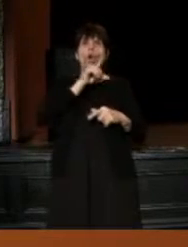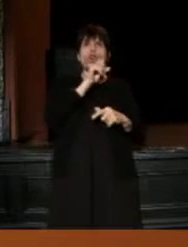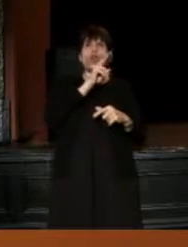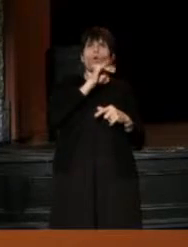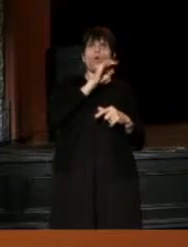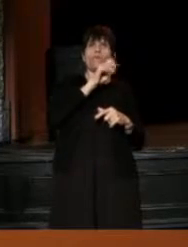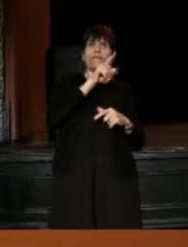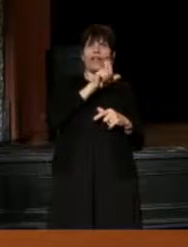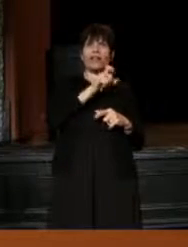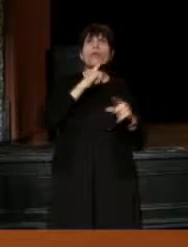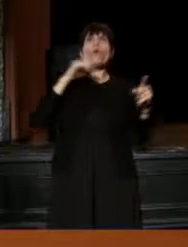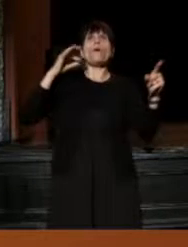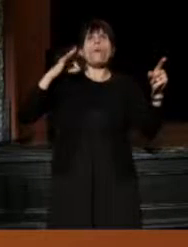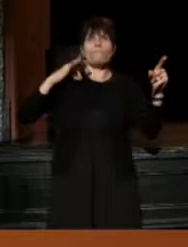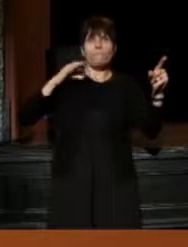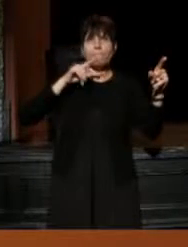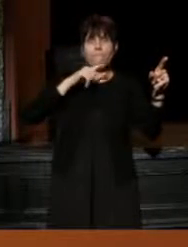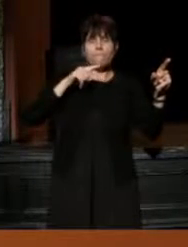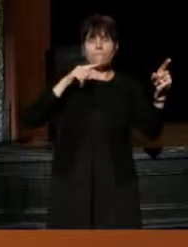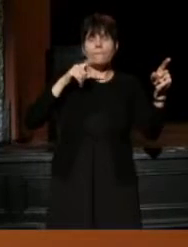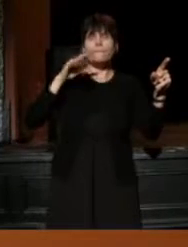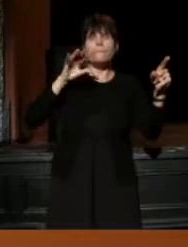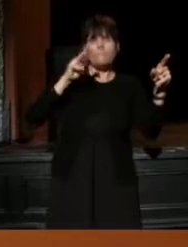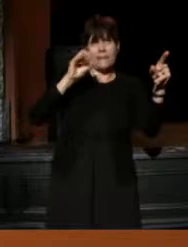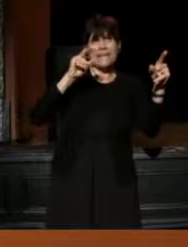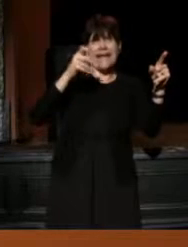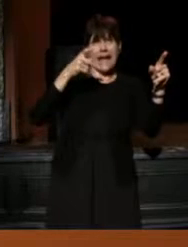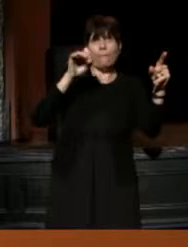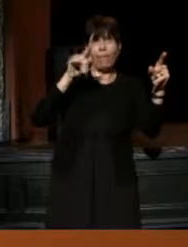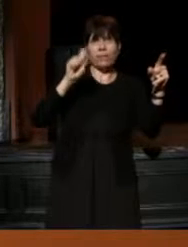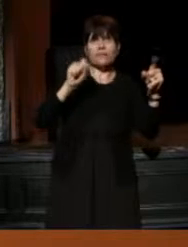Or Minneapolis. Or San Francisco. Or Huston.